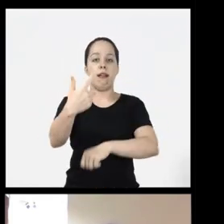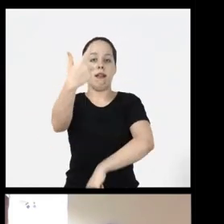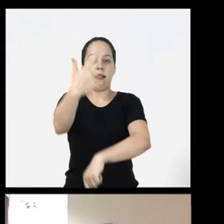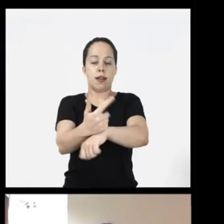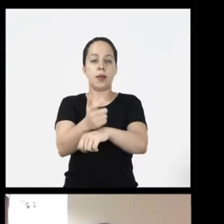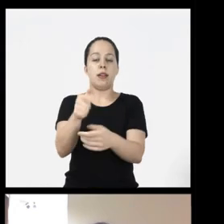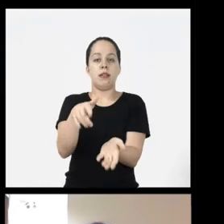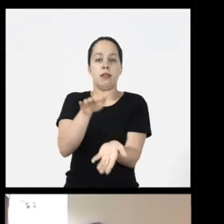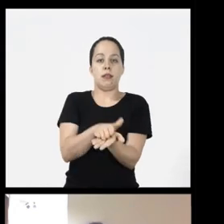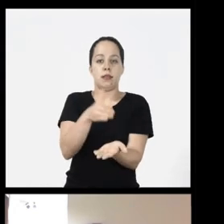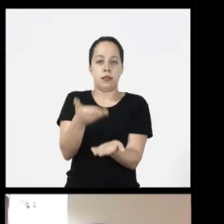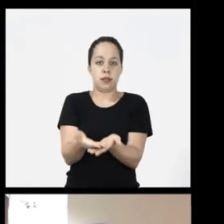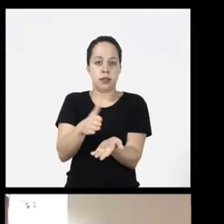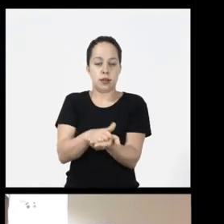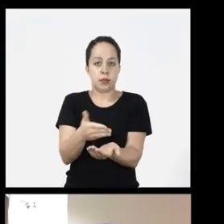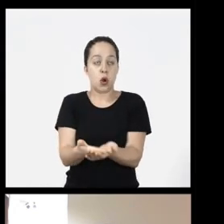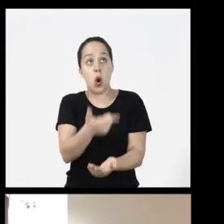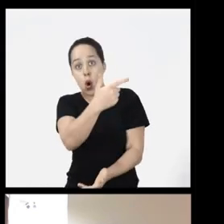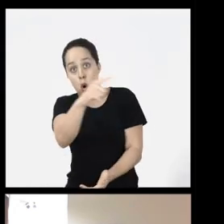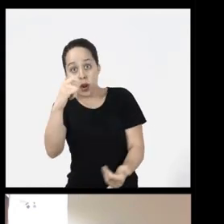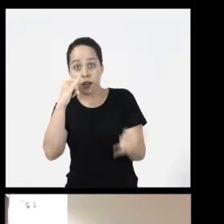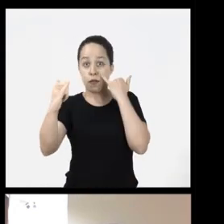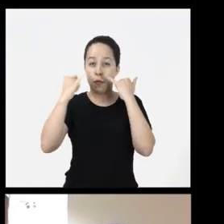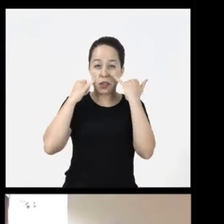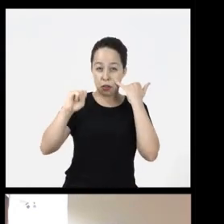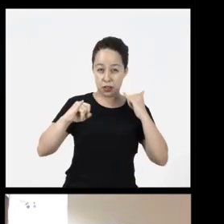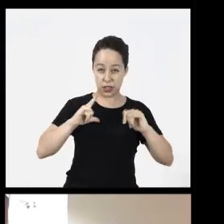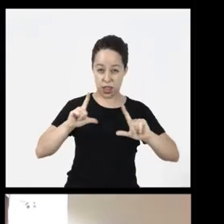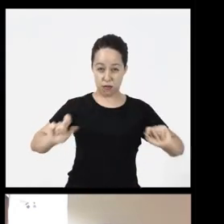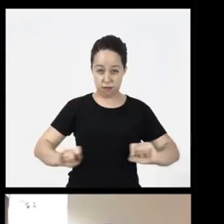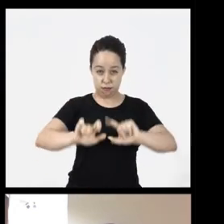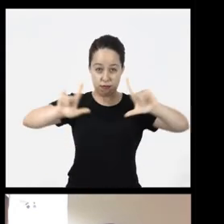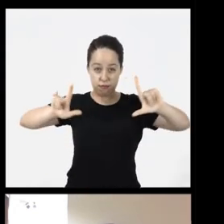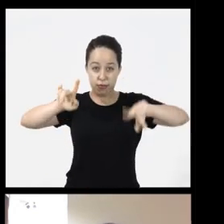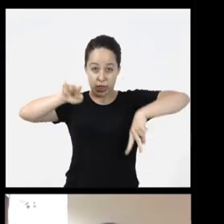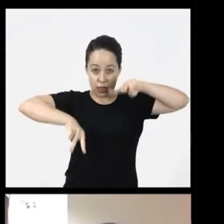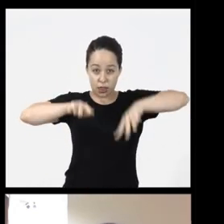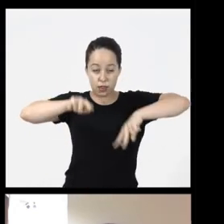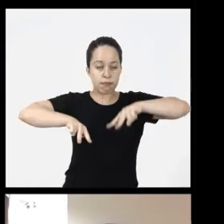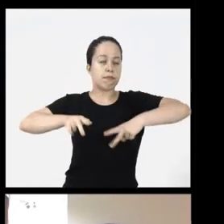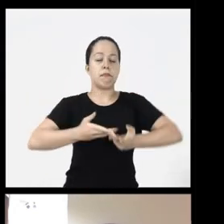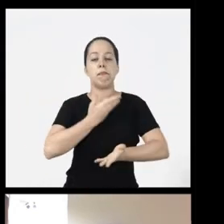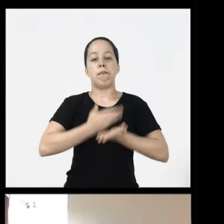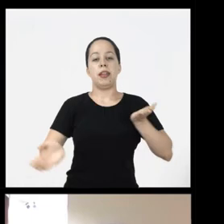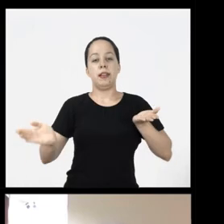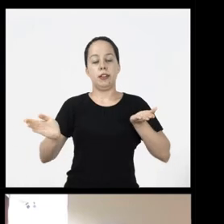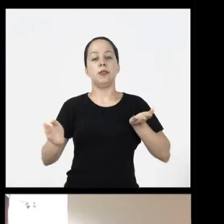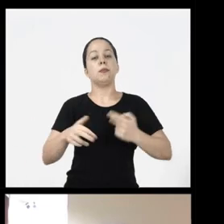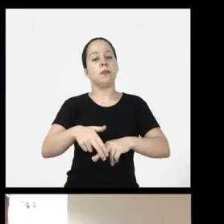will be the empire’s camera so he will lose other information, right, visual information, some